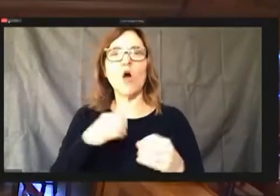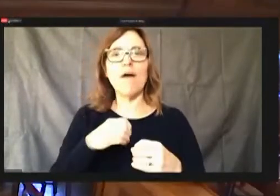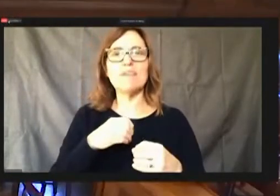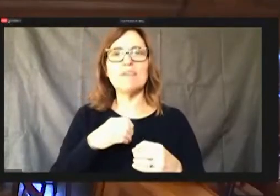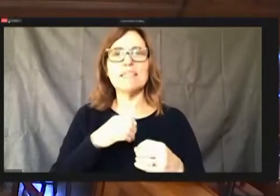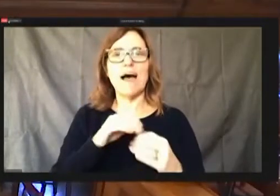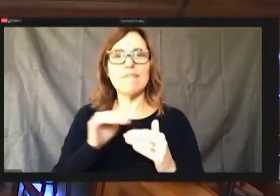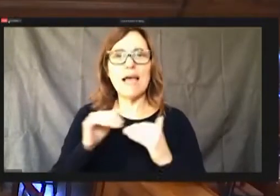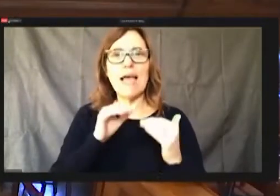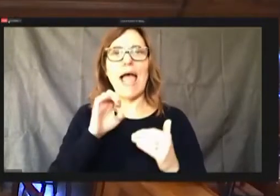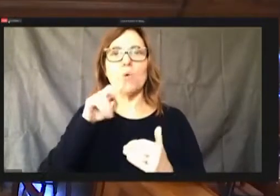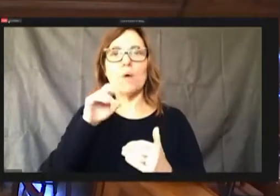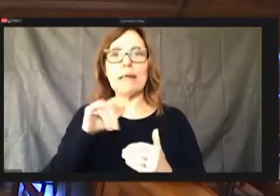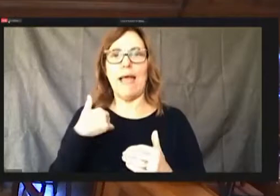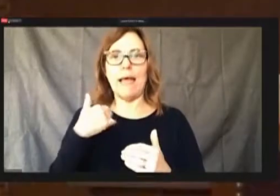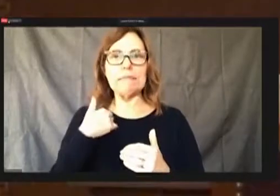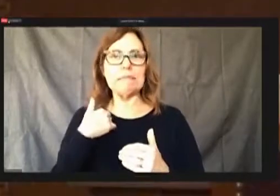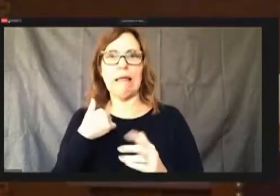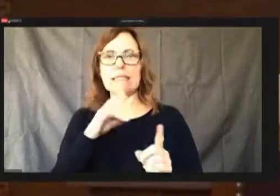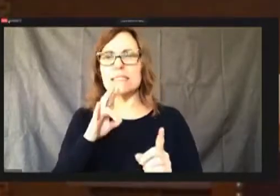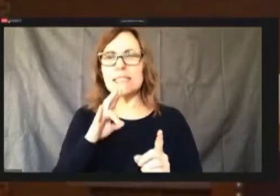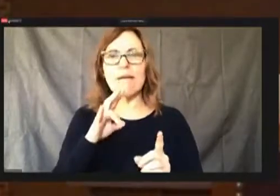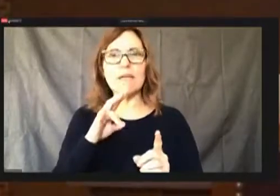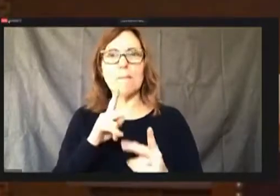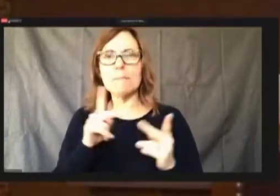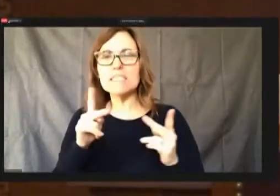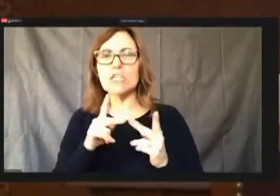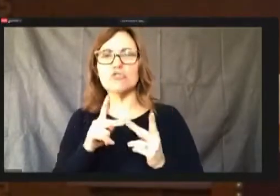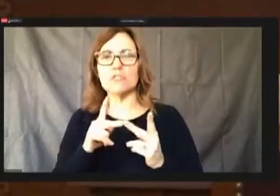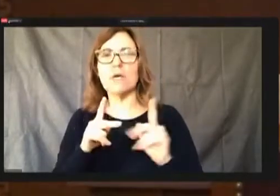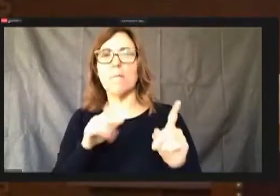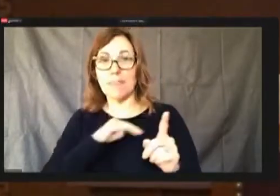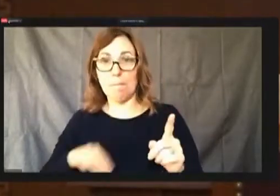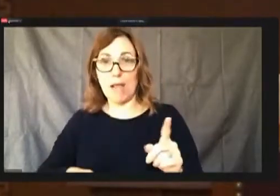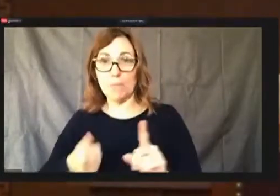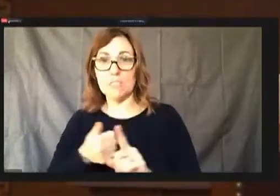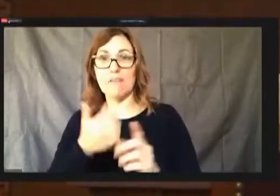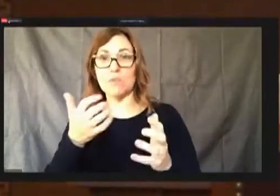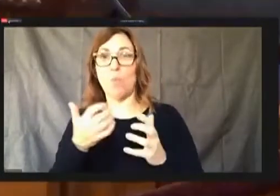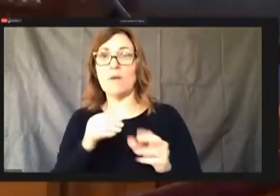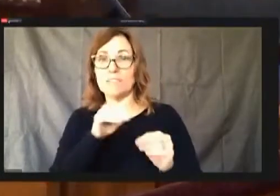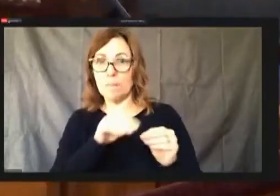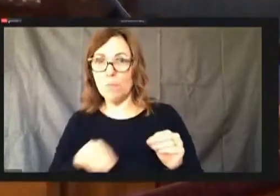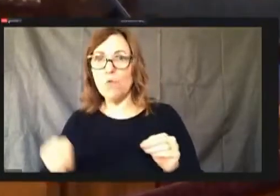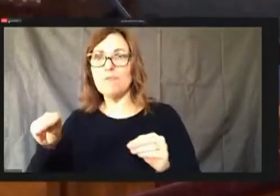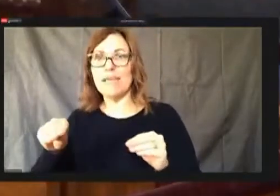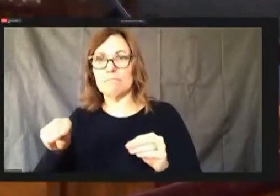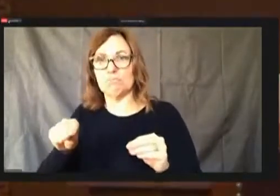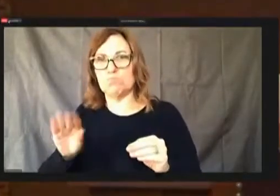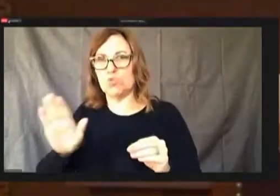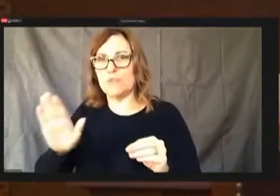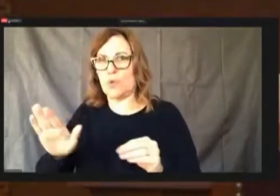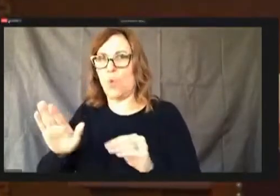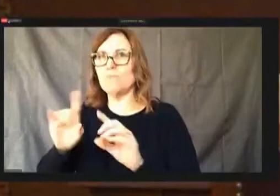Once those two positions moved into its own department elect outgoing Mayor that was on